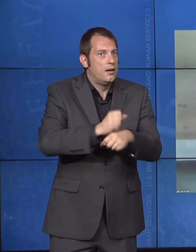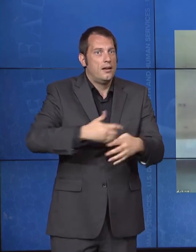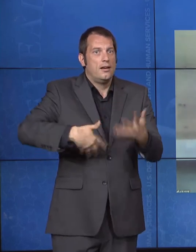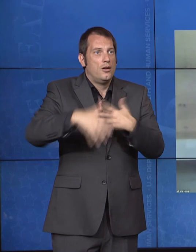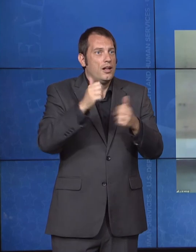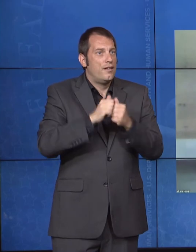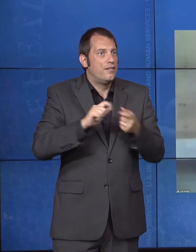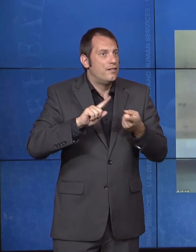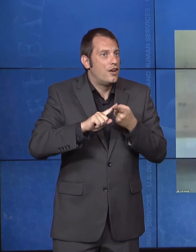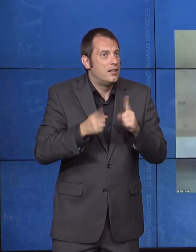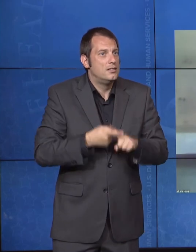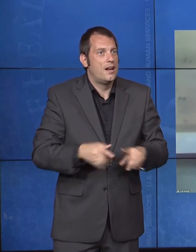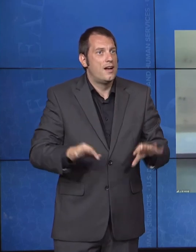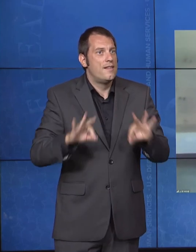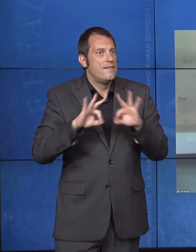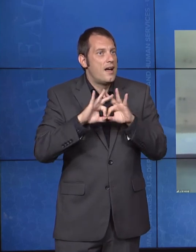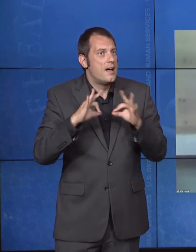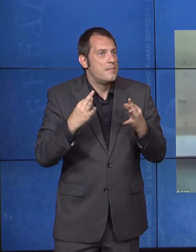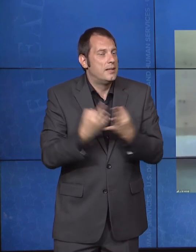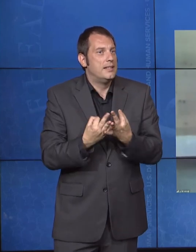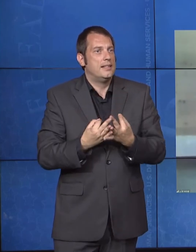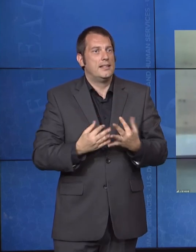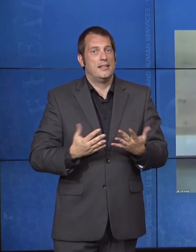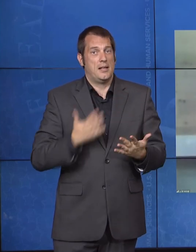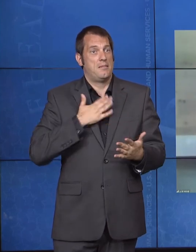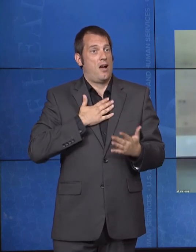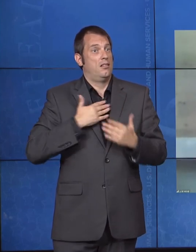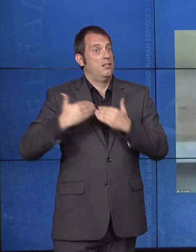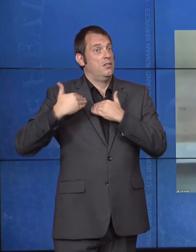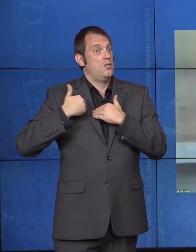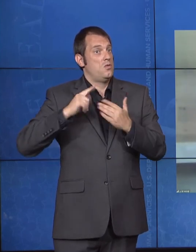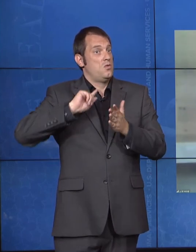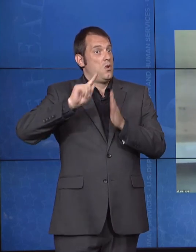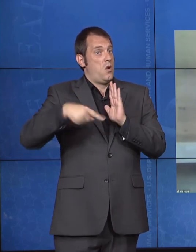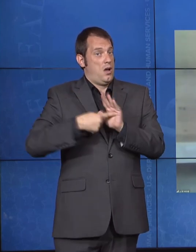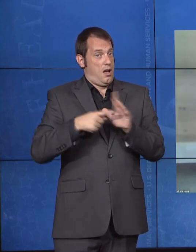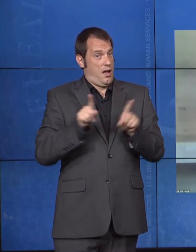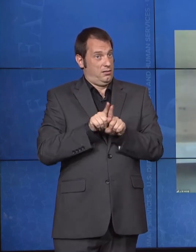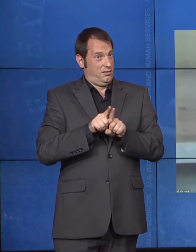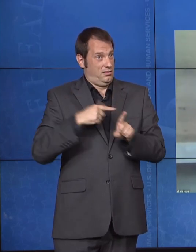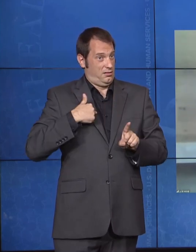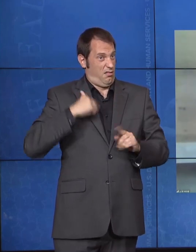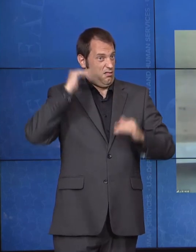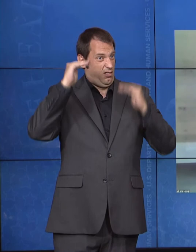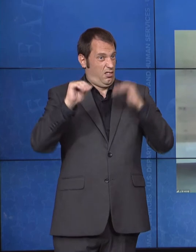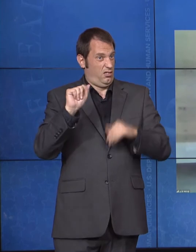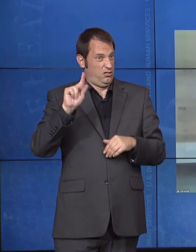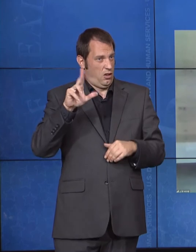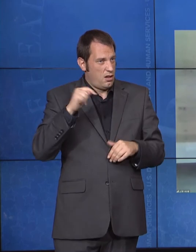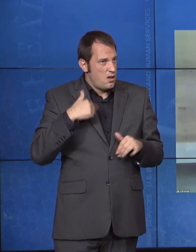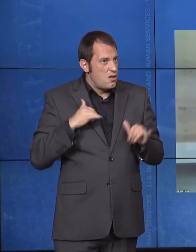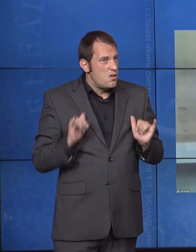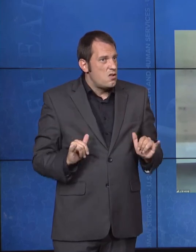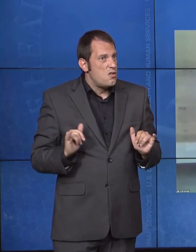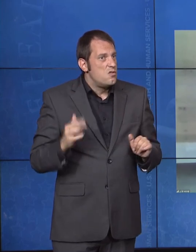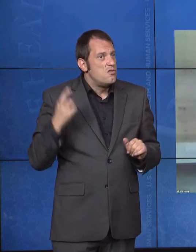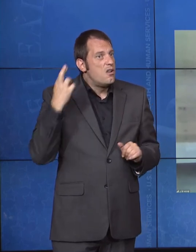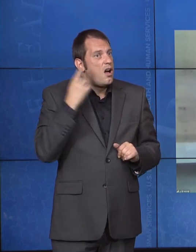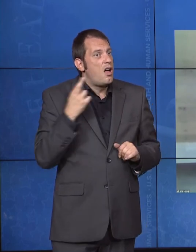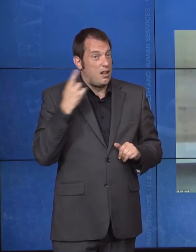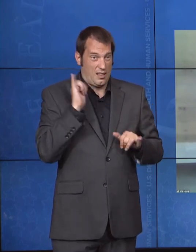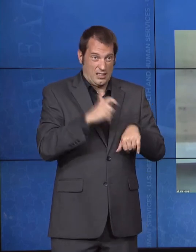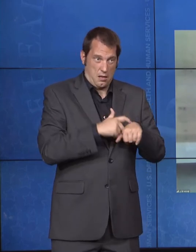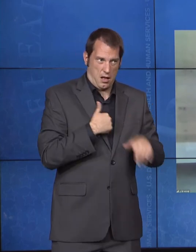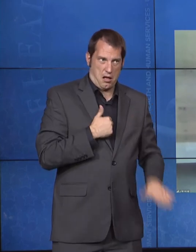And, you know, in this role, and across my adulthood, I've realized just how monumental